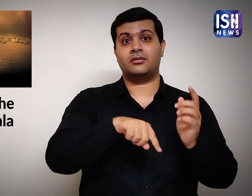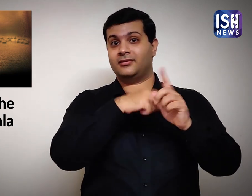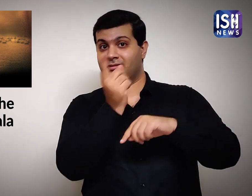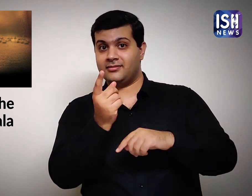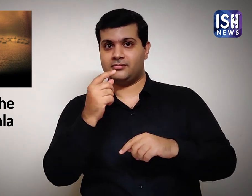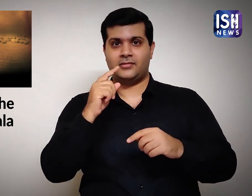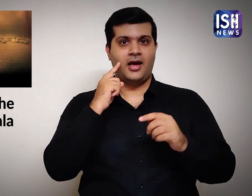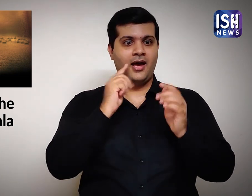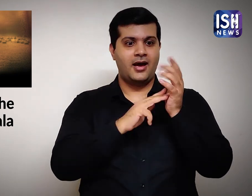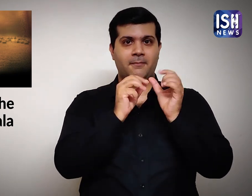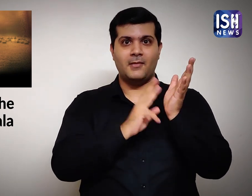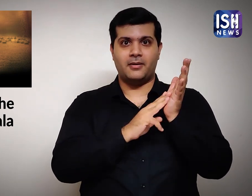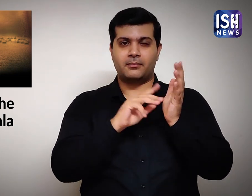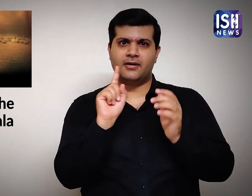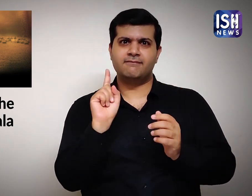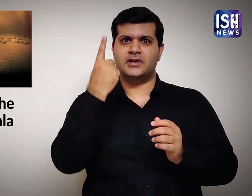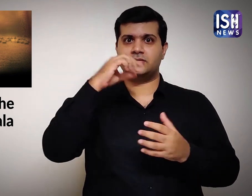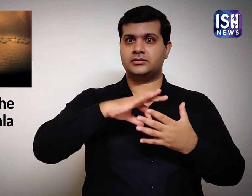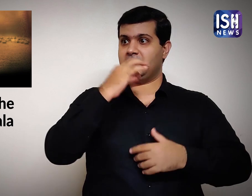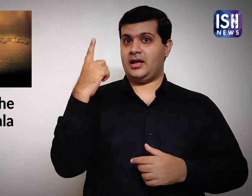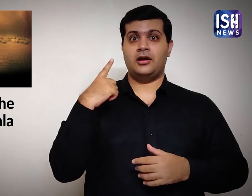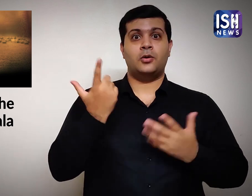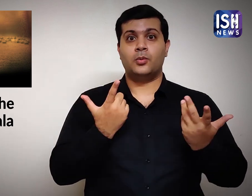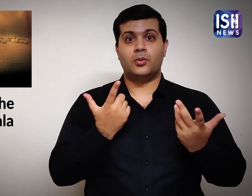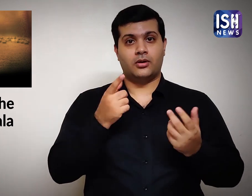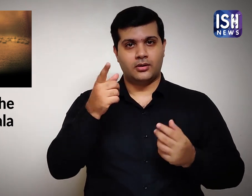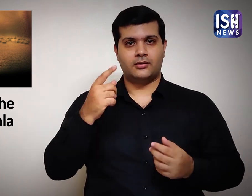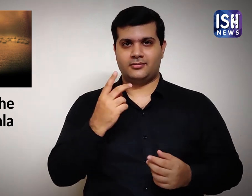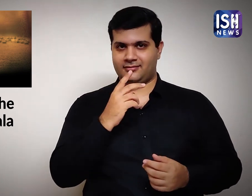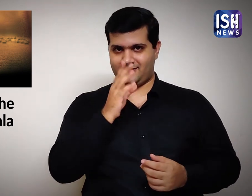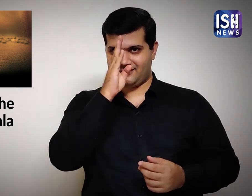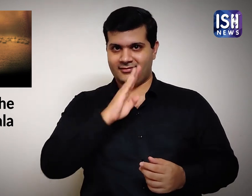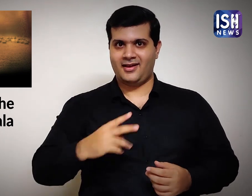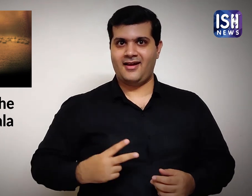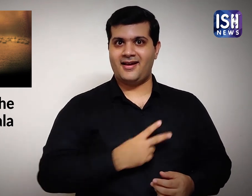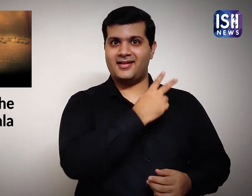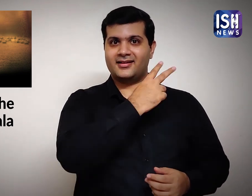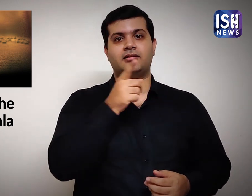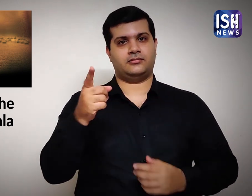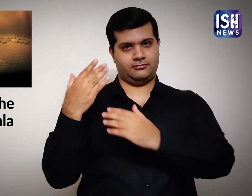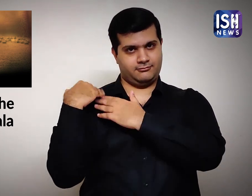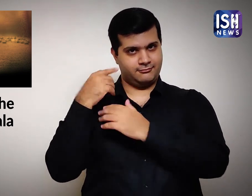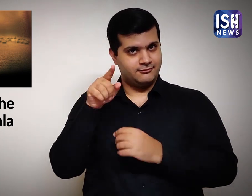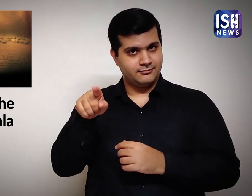Ali became the first Imam.